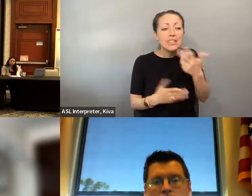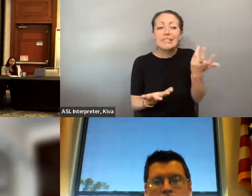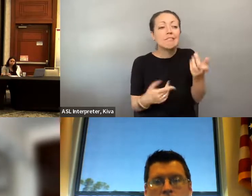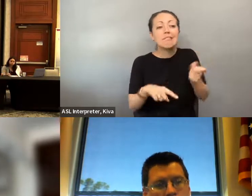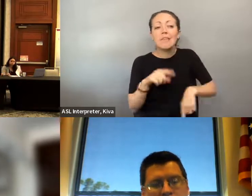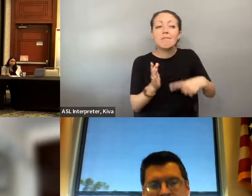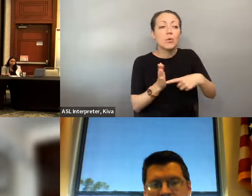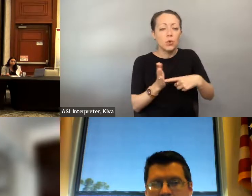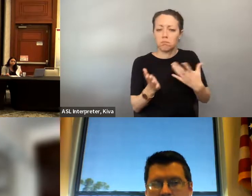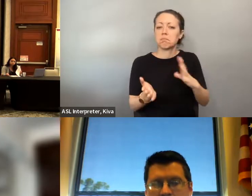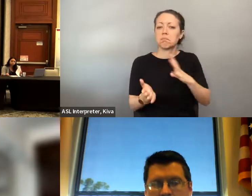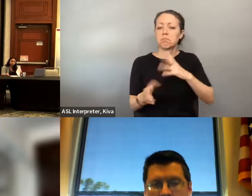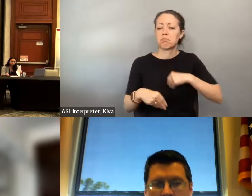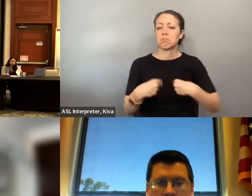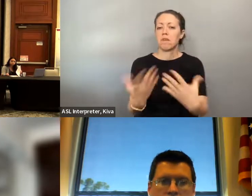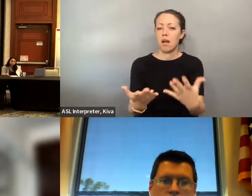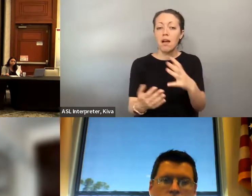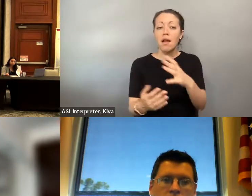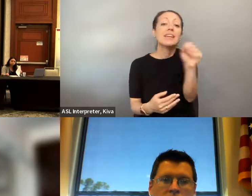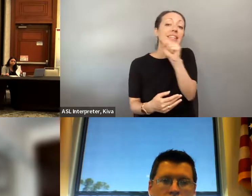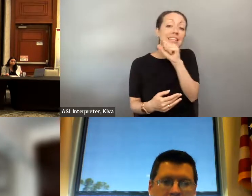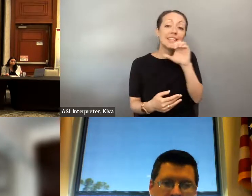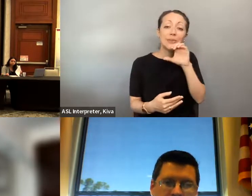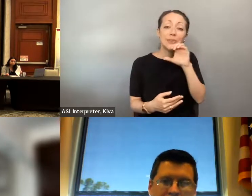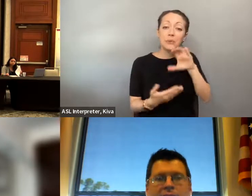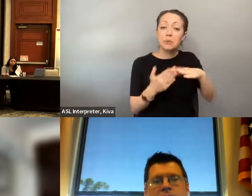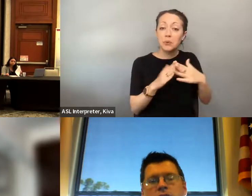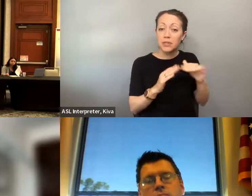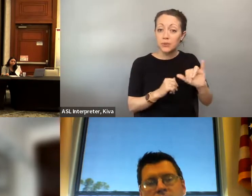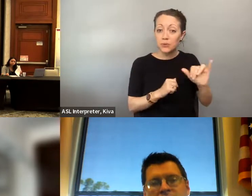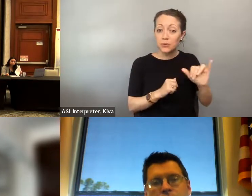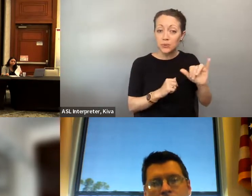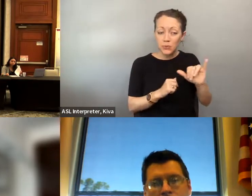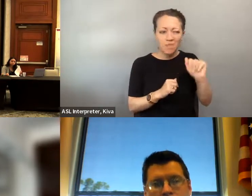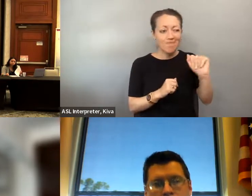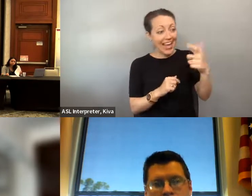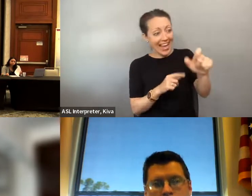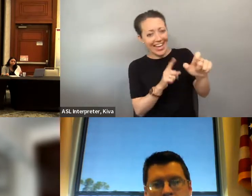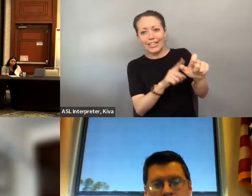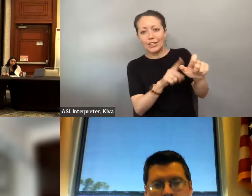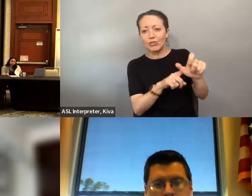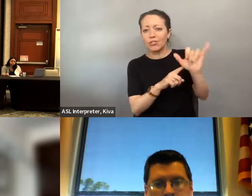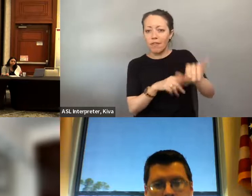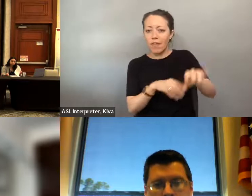Barrier prevents them from accessing a vehicle or a private transportation. are financial barrier prevents them from accessing a vehicle or a private transportation option